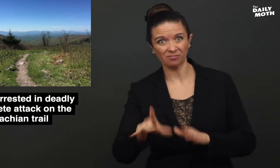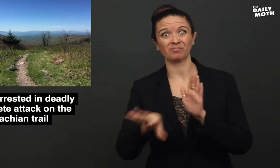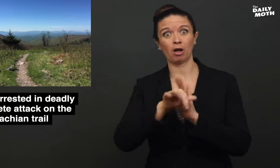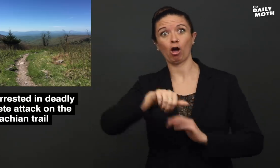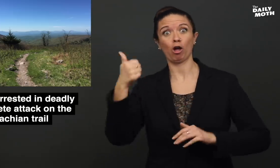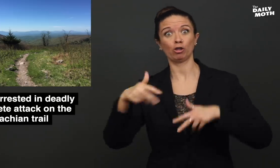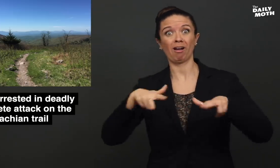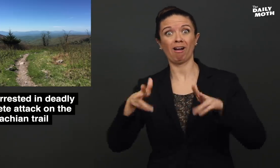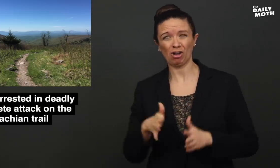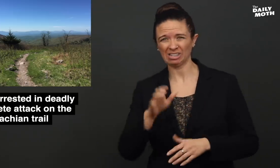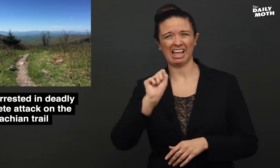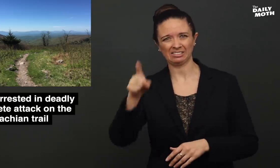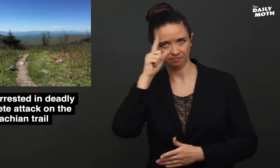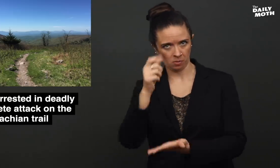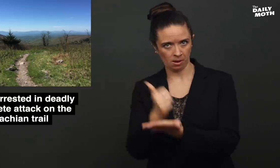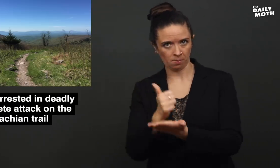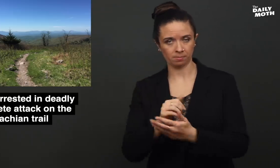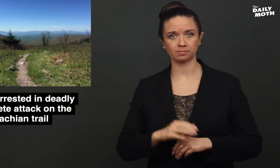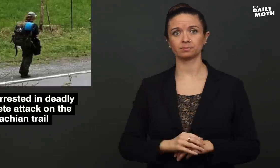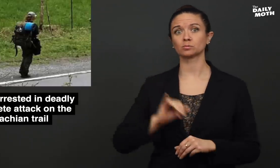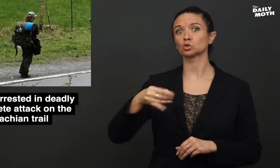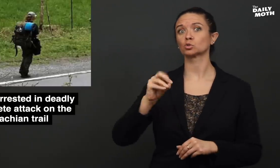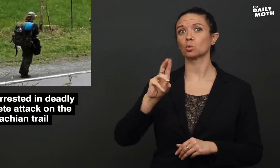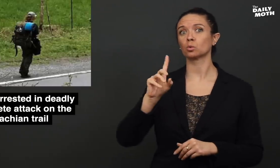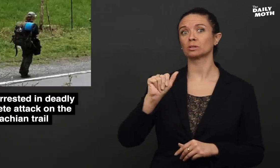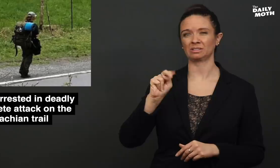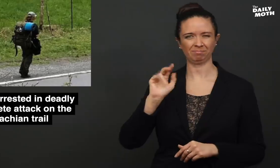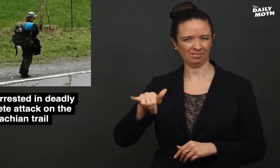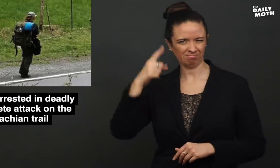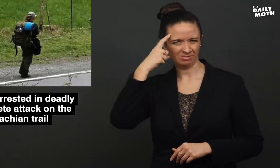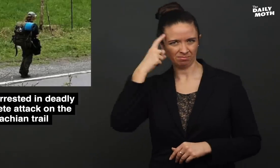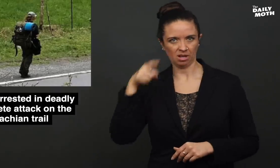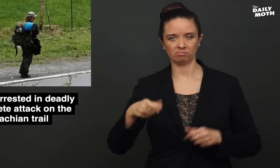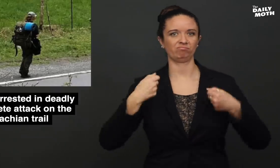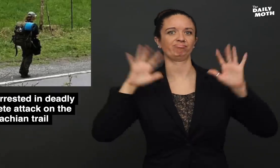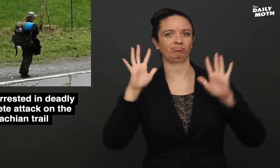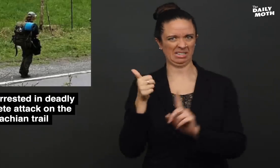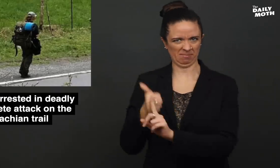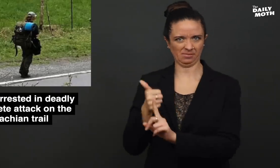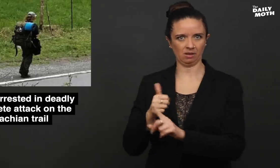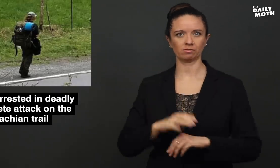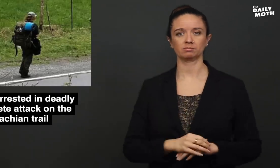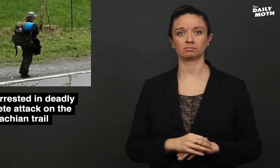She found other hikers and asked for help. Jordan, the suspect, surrendered himself.